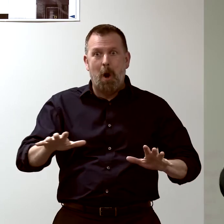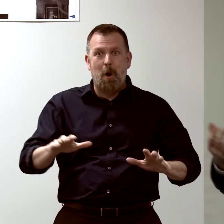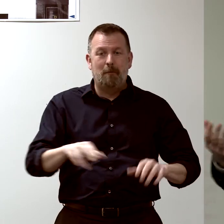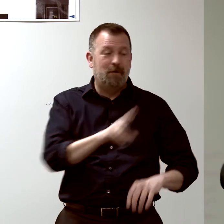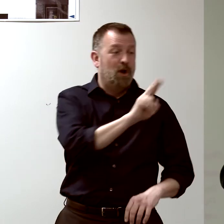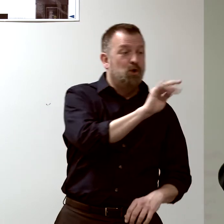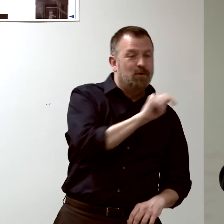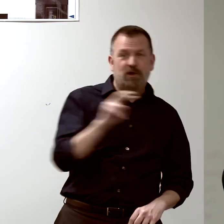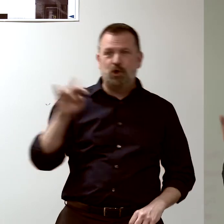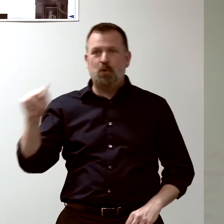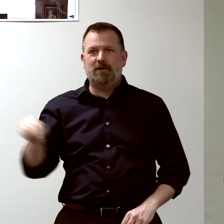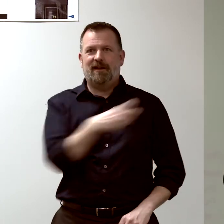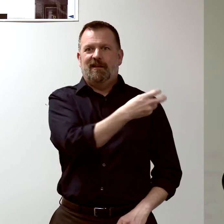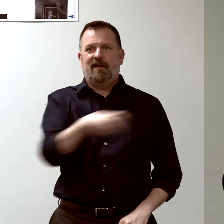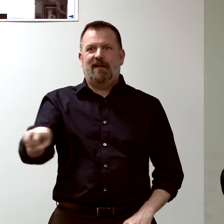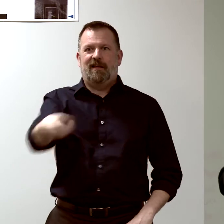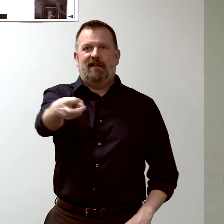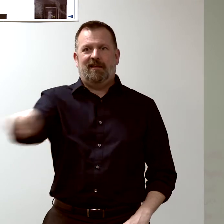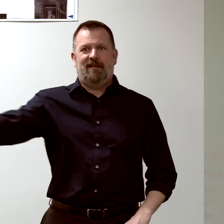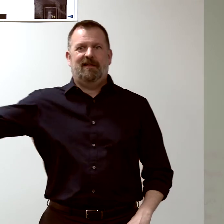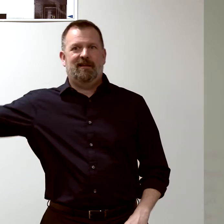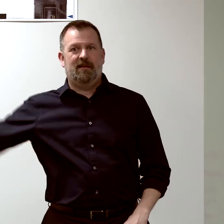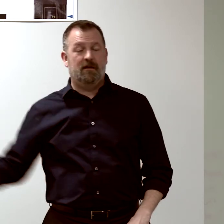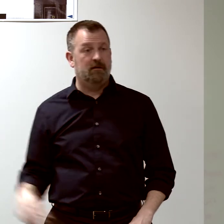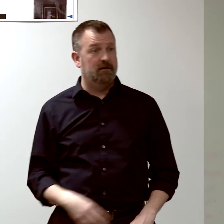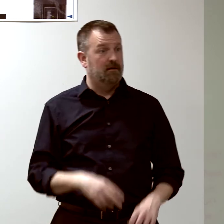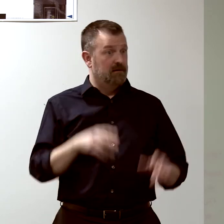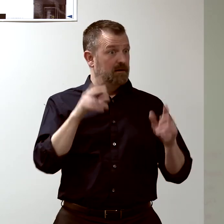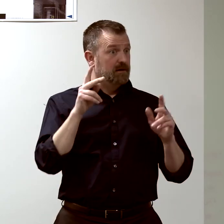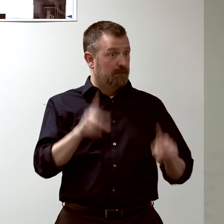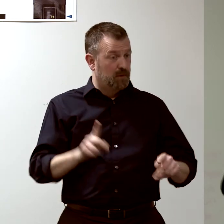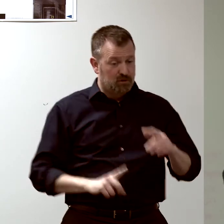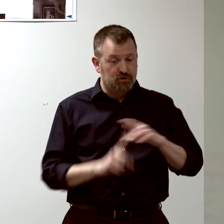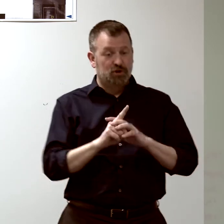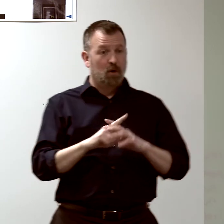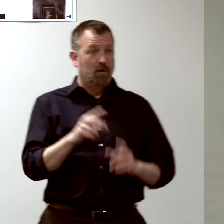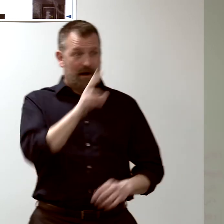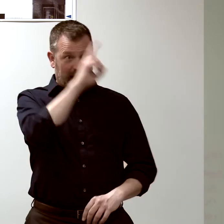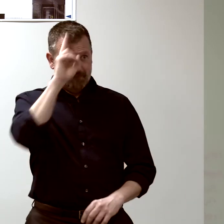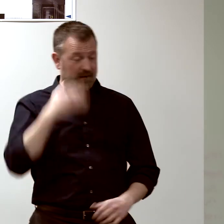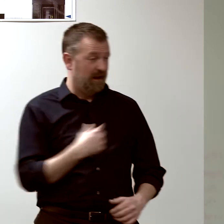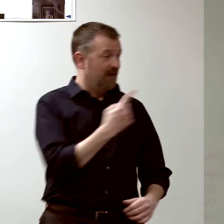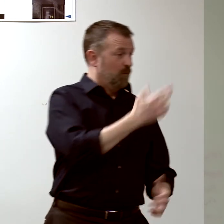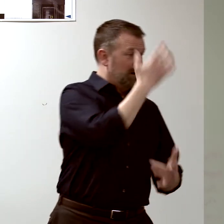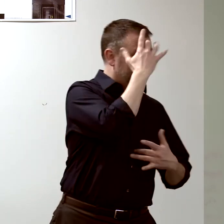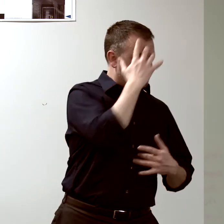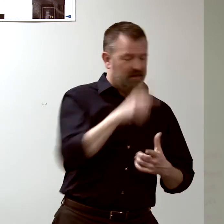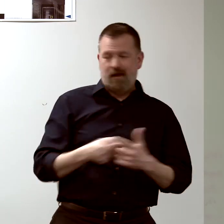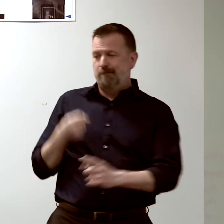that are going between units, right? People get sick in the hospital sometimes...